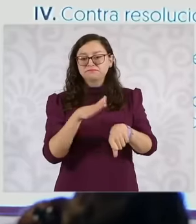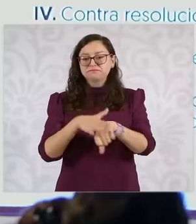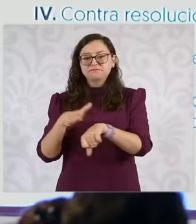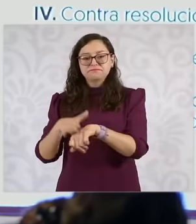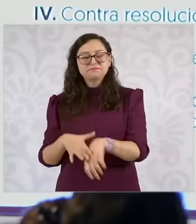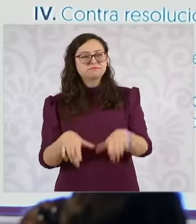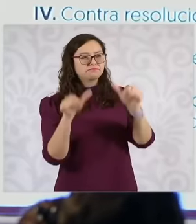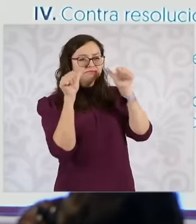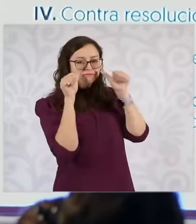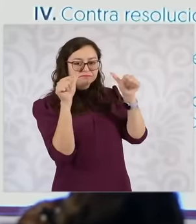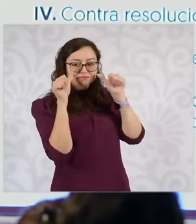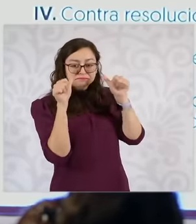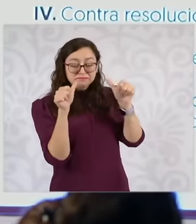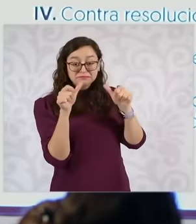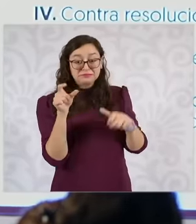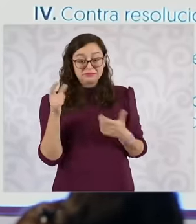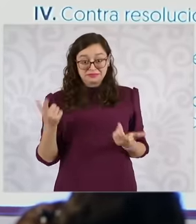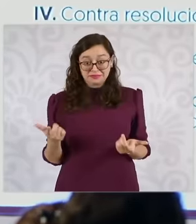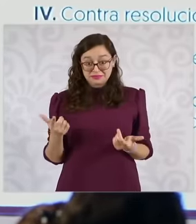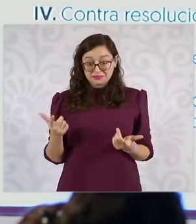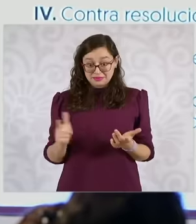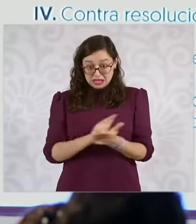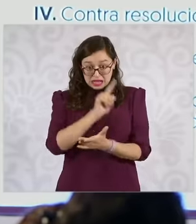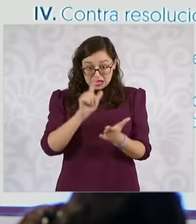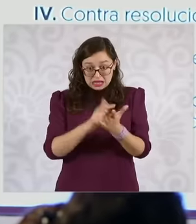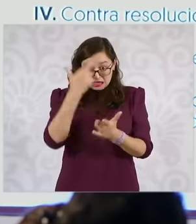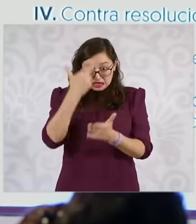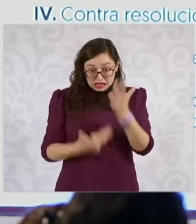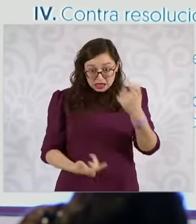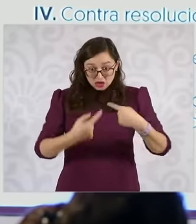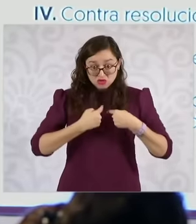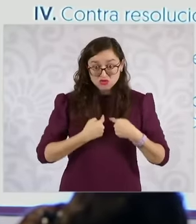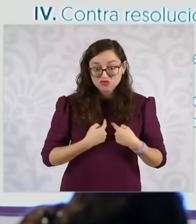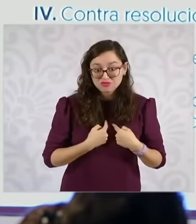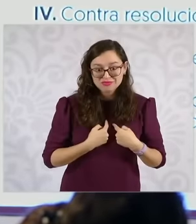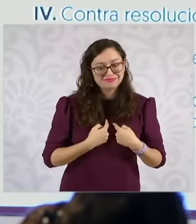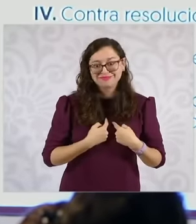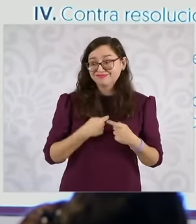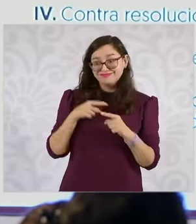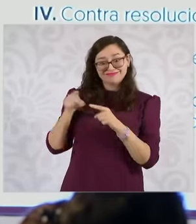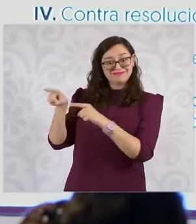is in contempt is the judge or are they the ones who accept